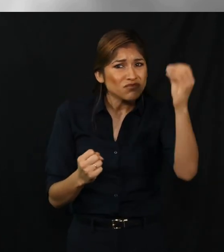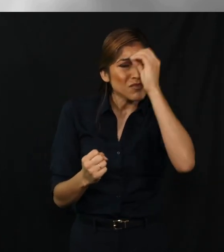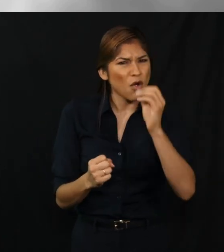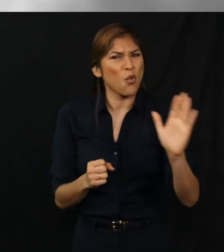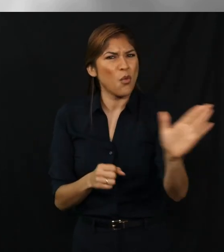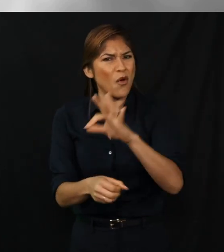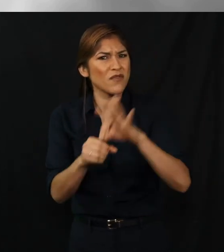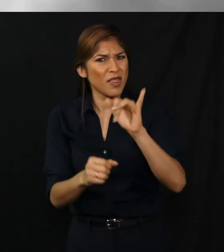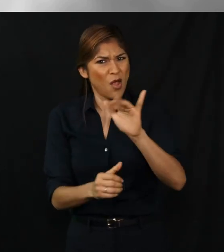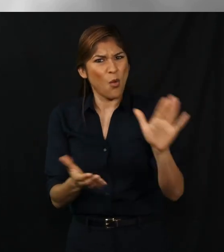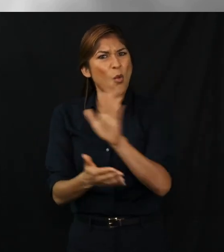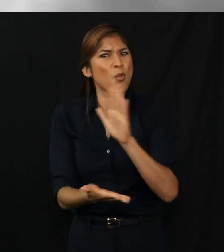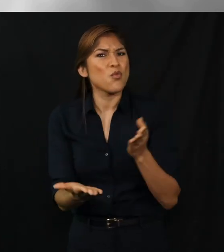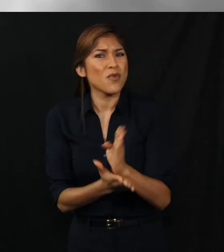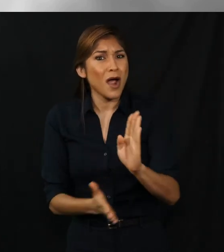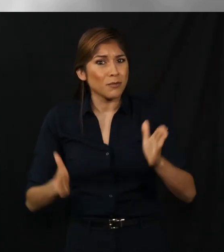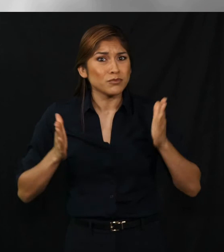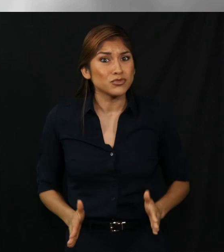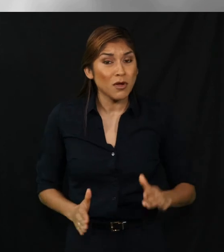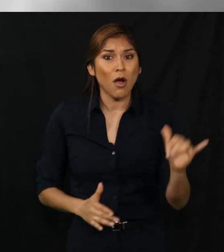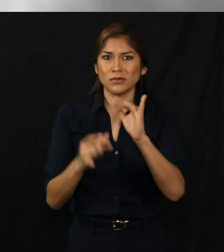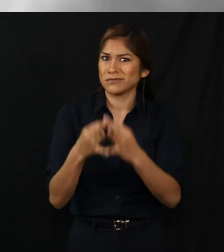Remember your voice your vote.